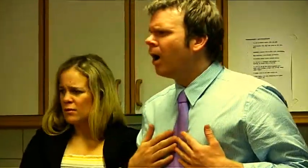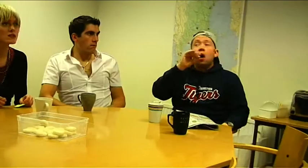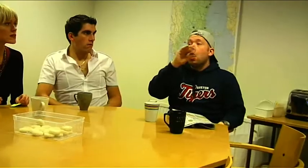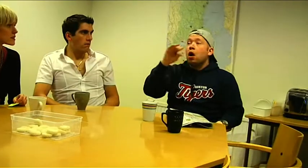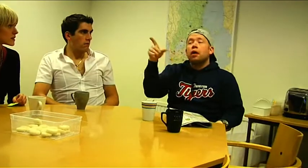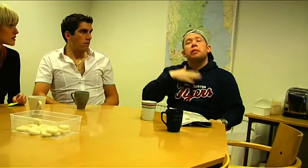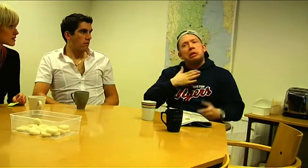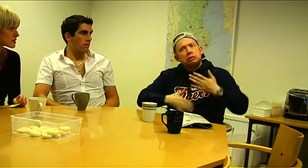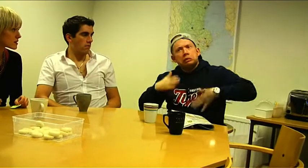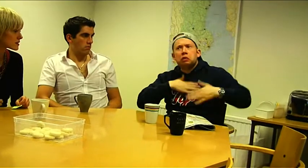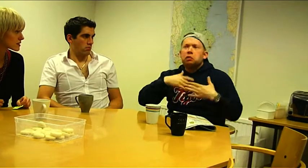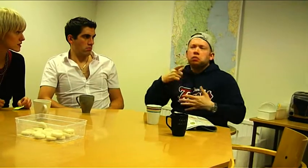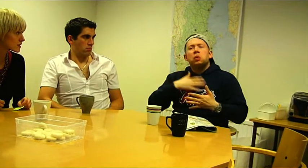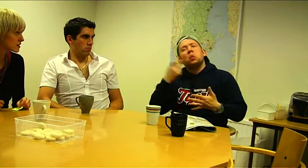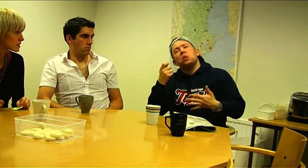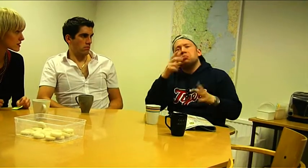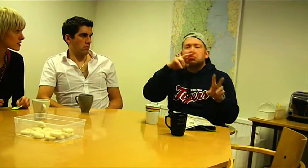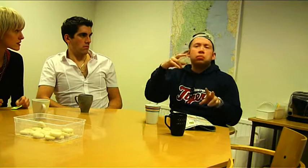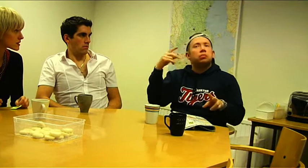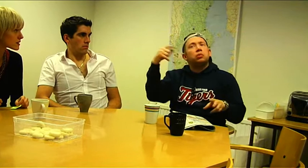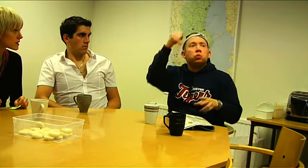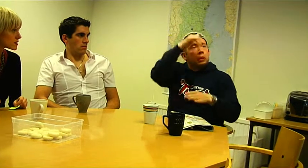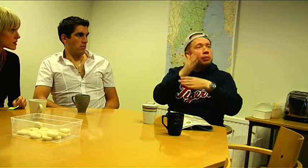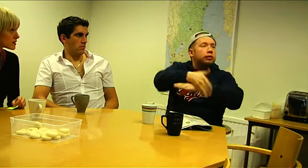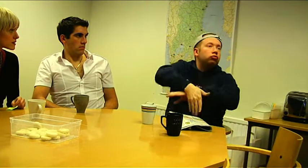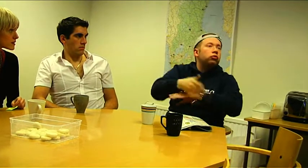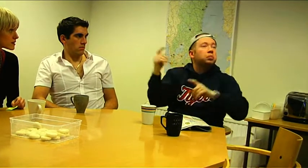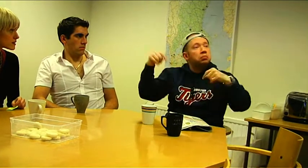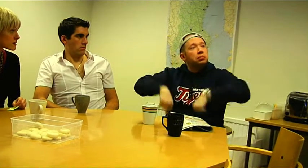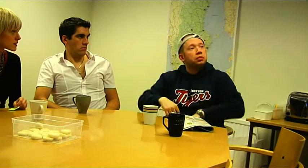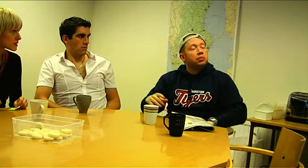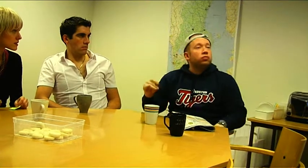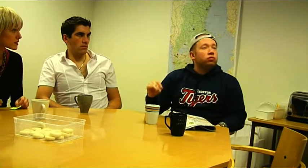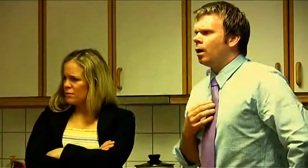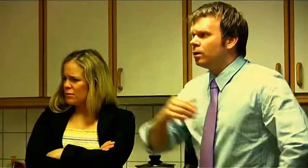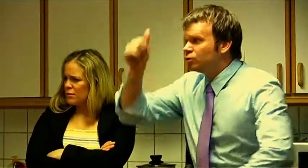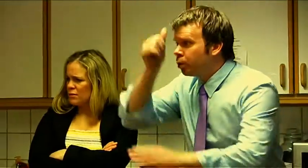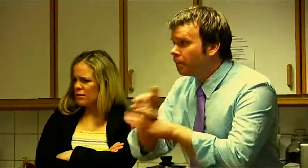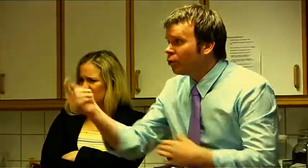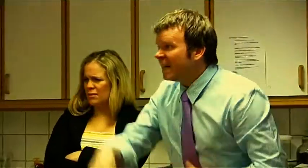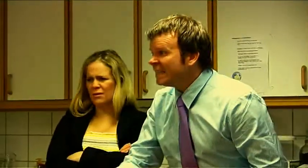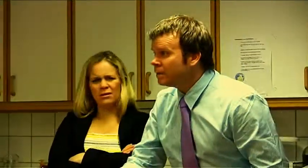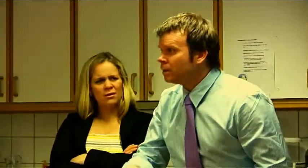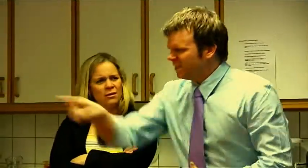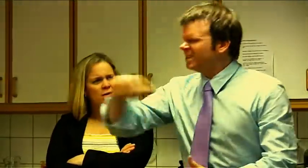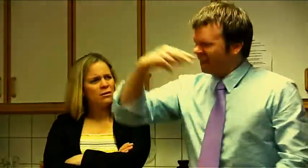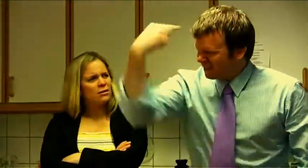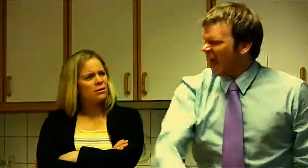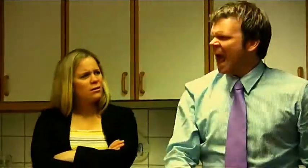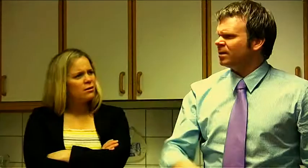Yeah they want to come here on a study visit. Study visit, here? Then you have to refuse!